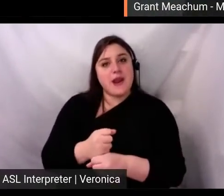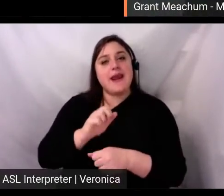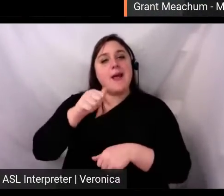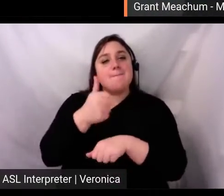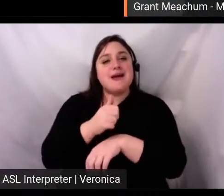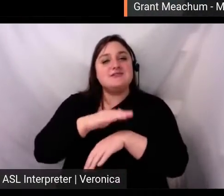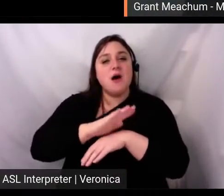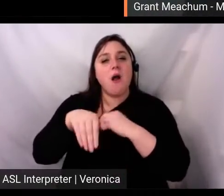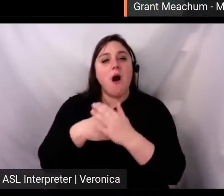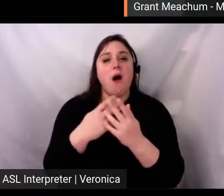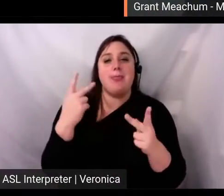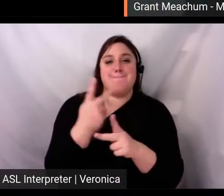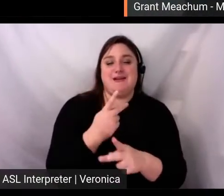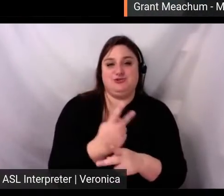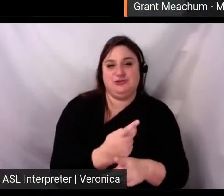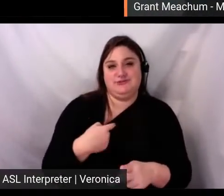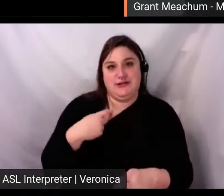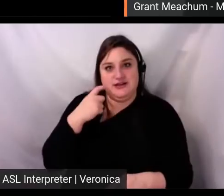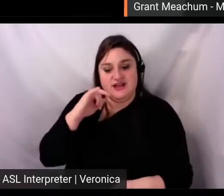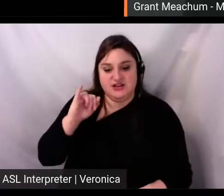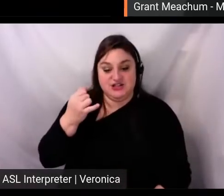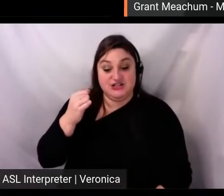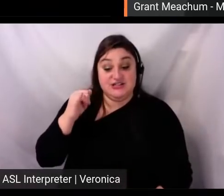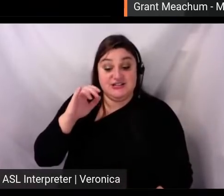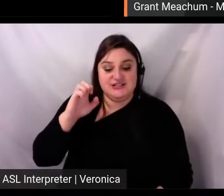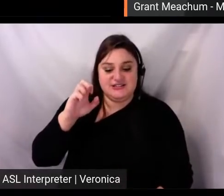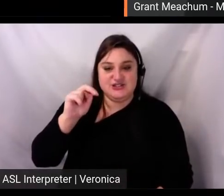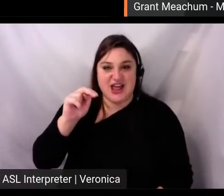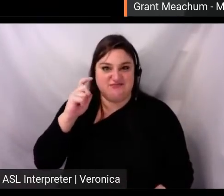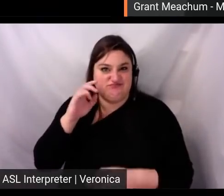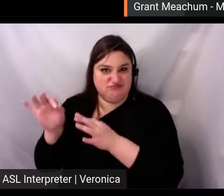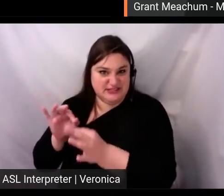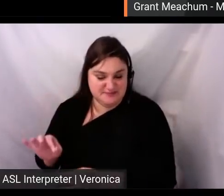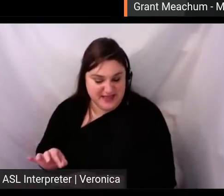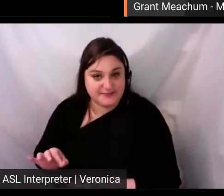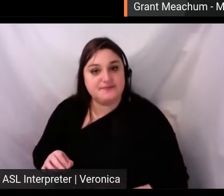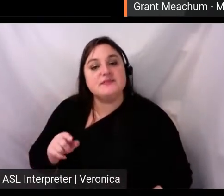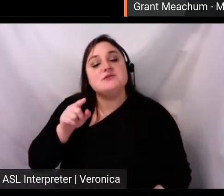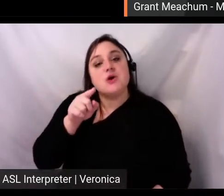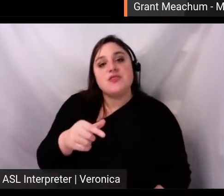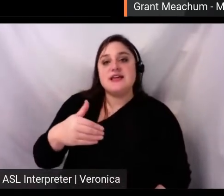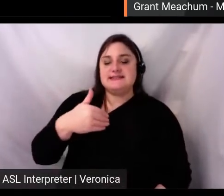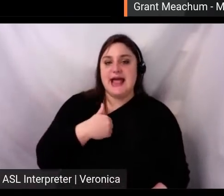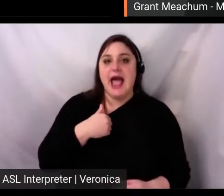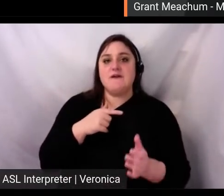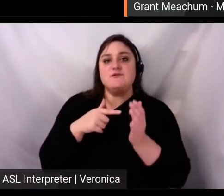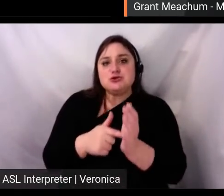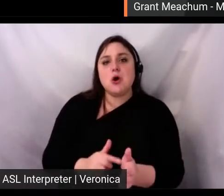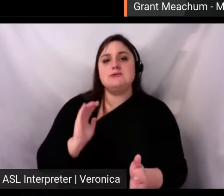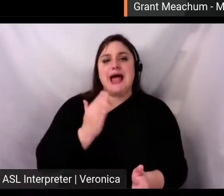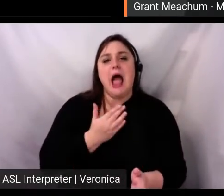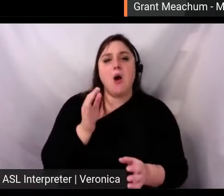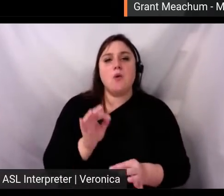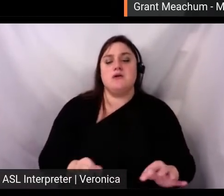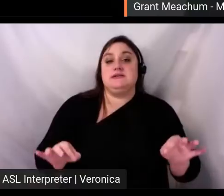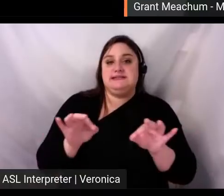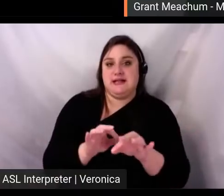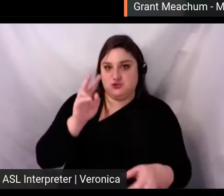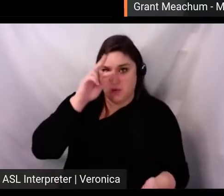to success? I think there were two things. First, a centrality of purpose throughout the organization, which was to find a way to use